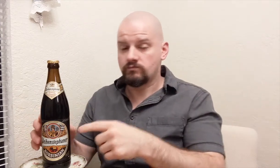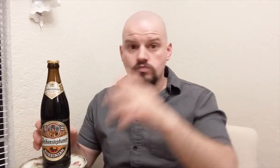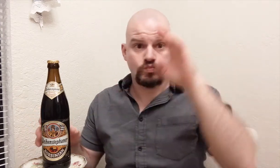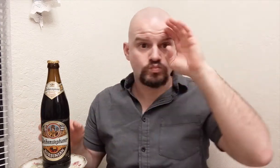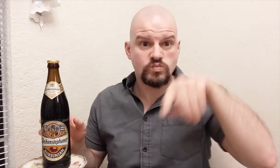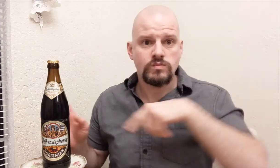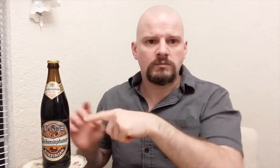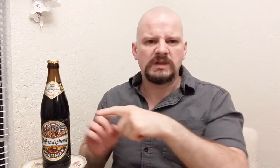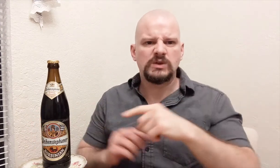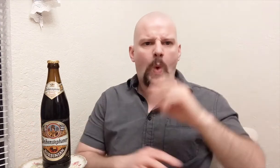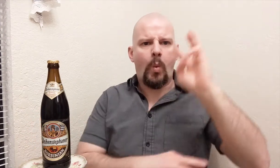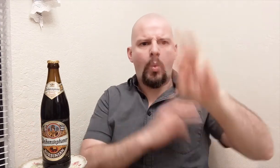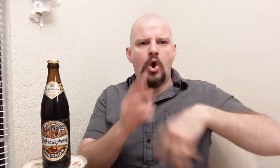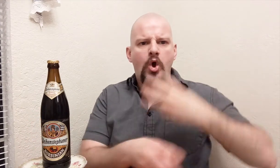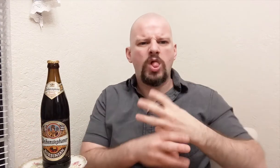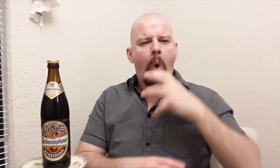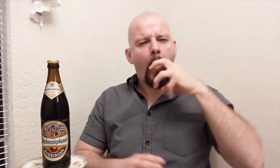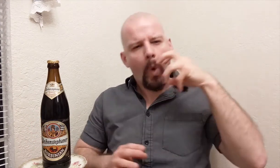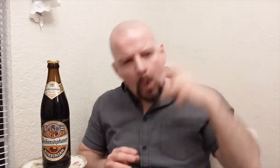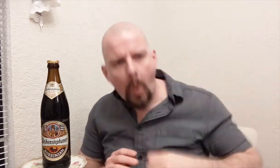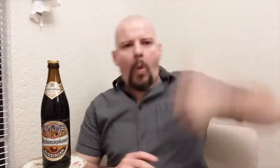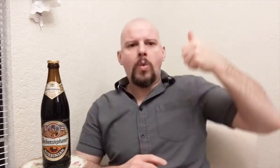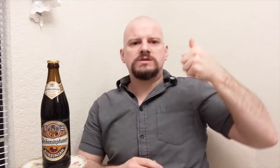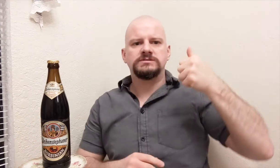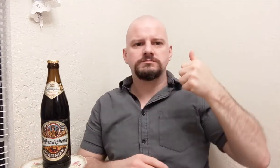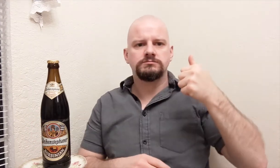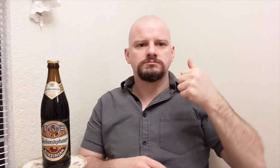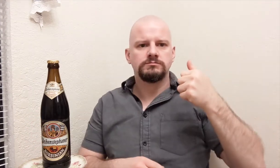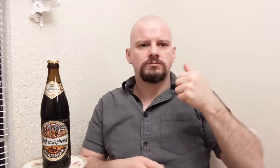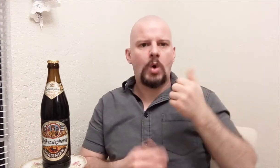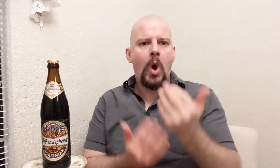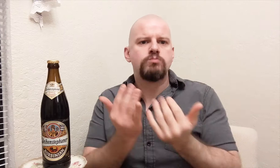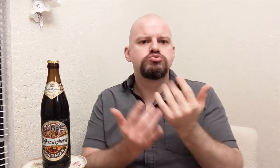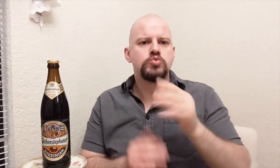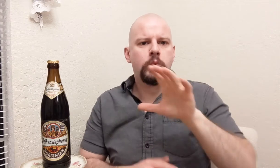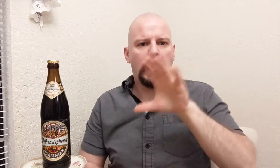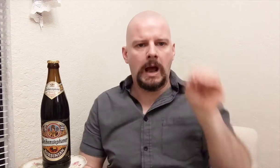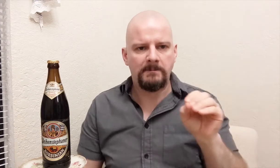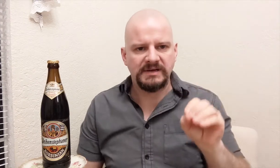You know this is the world's oldest brewery company.